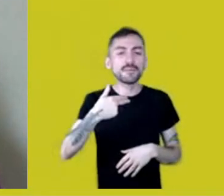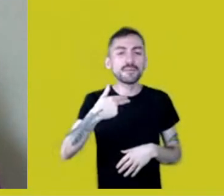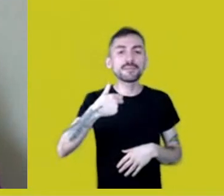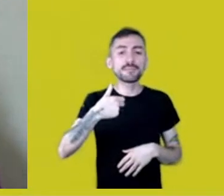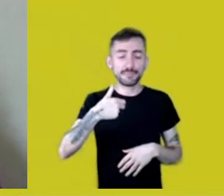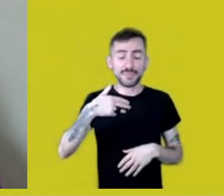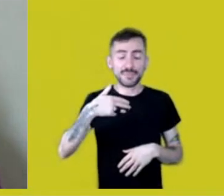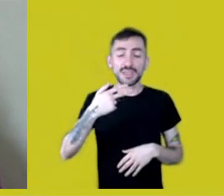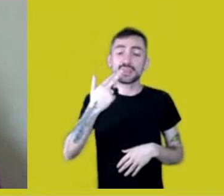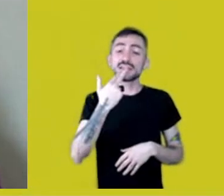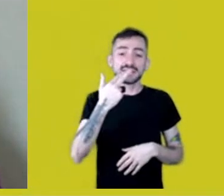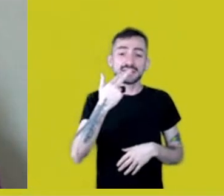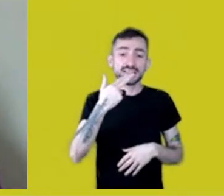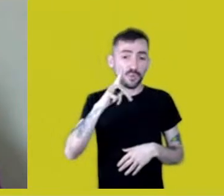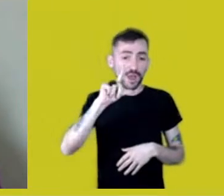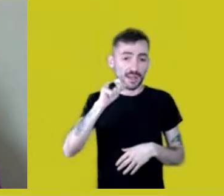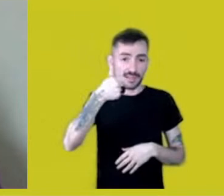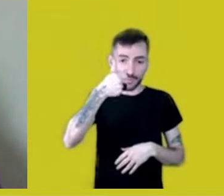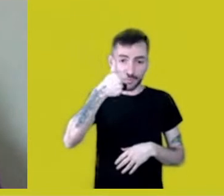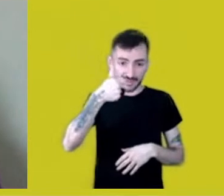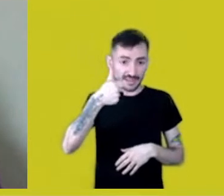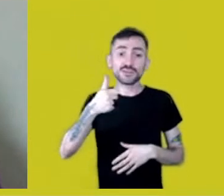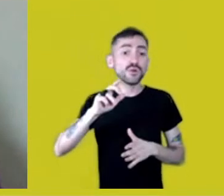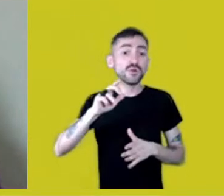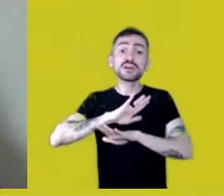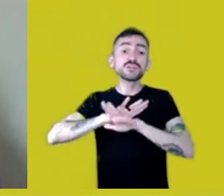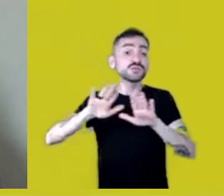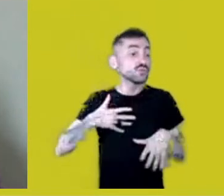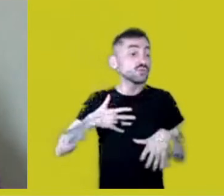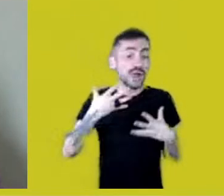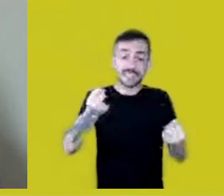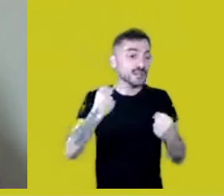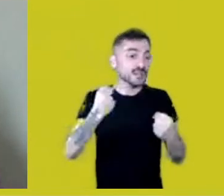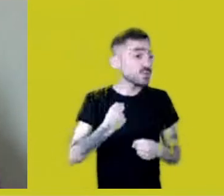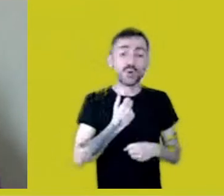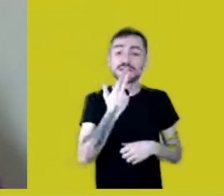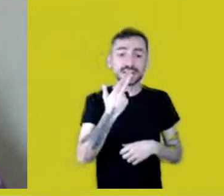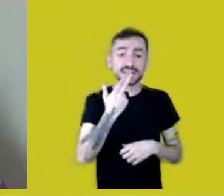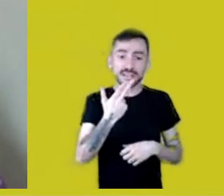in the 18th century. We then started speaking Nheengatu,